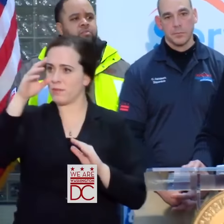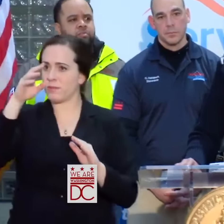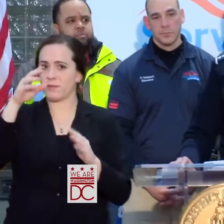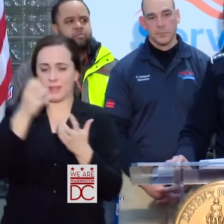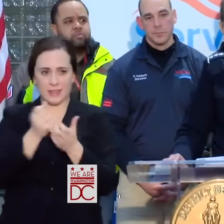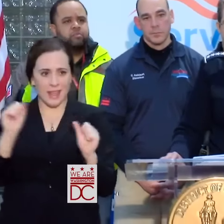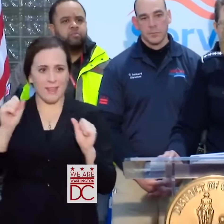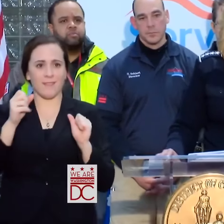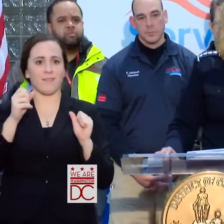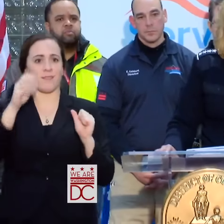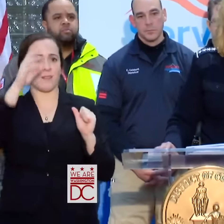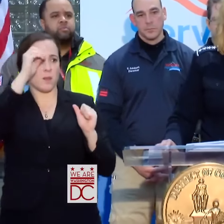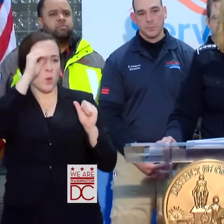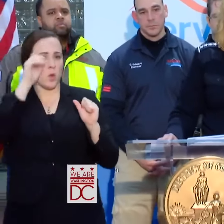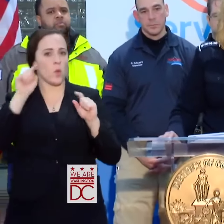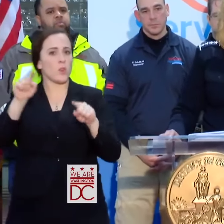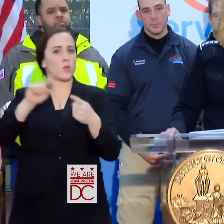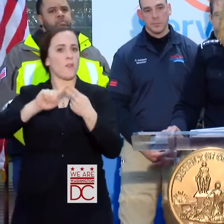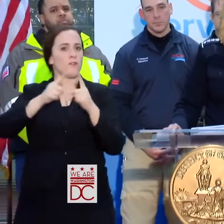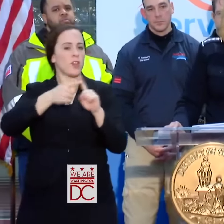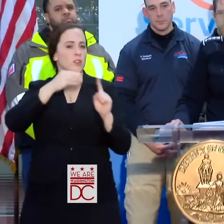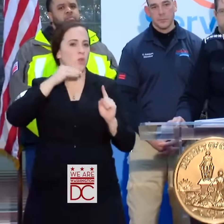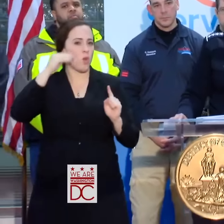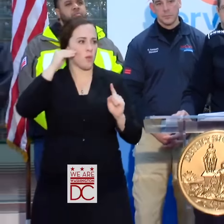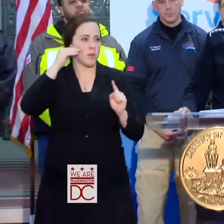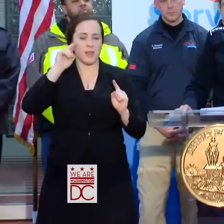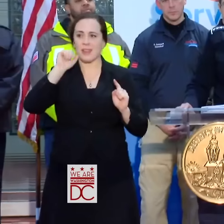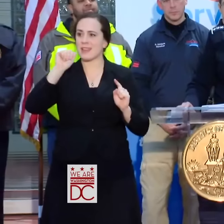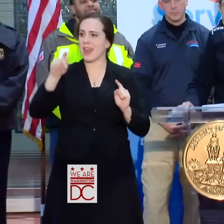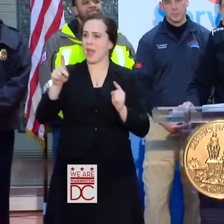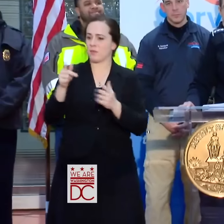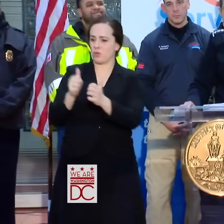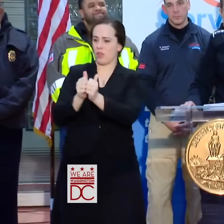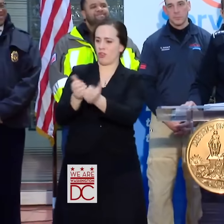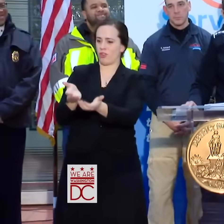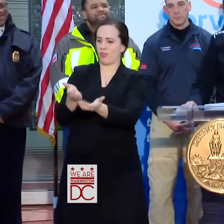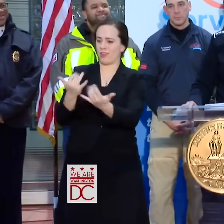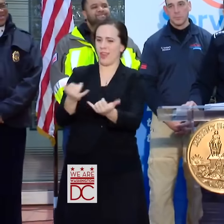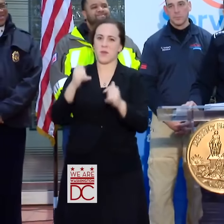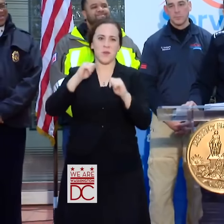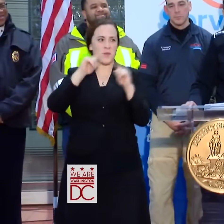HE WENT TO A FRIEND'S HOME AND THEY TOOK A NAP. HE IS NOW AWAKE AND SAFE.